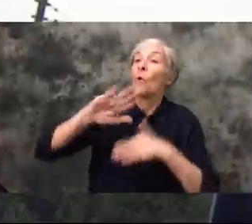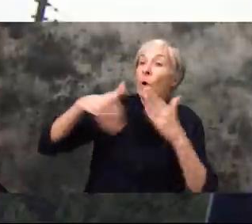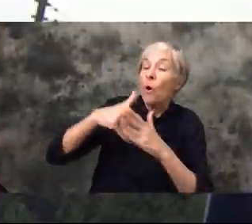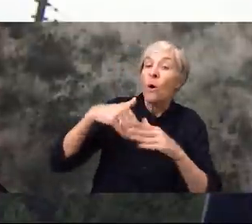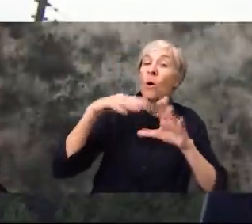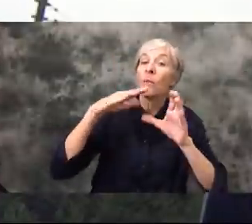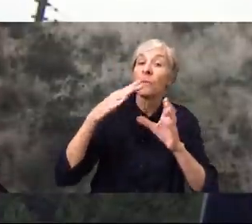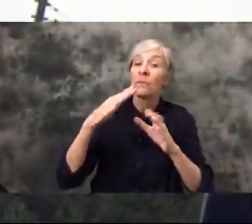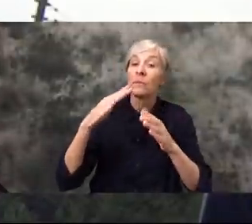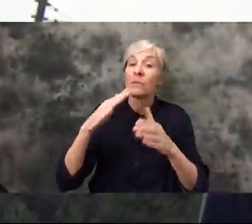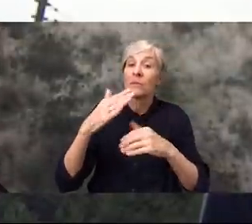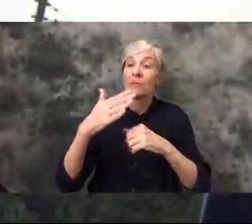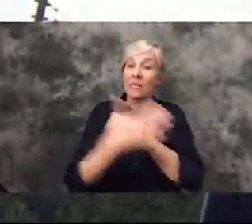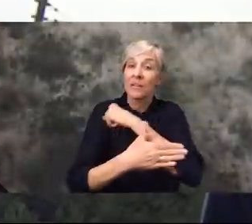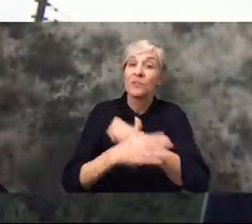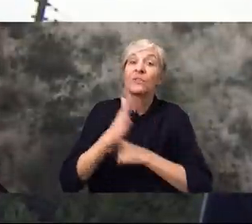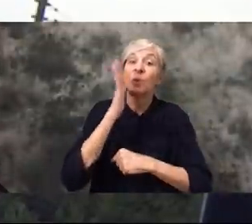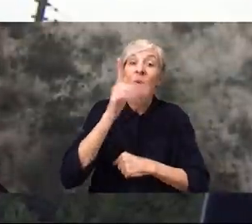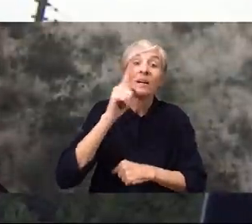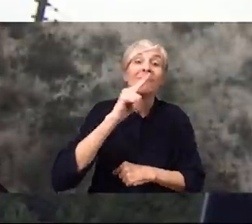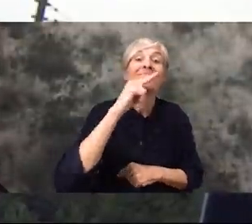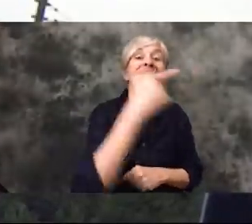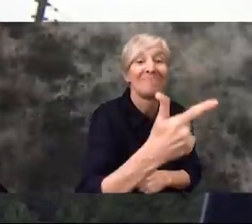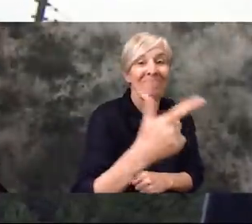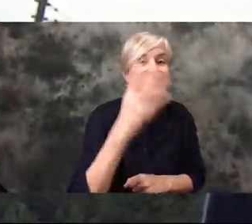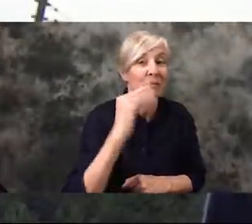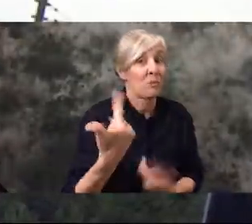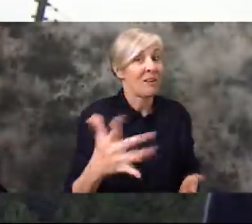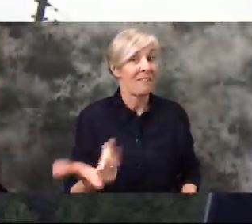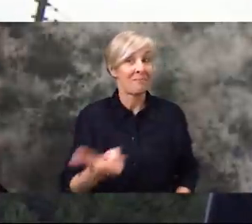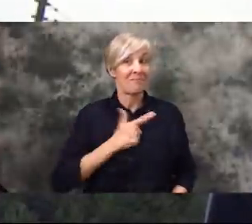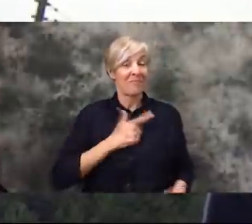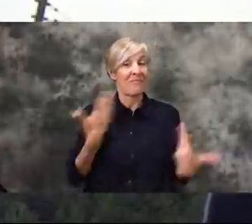Well, to all the countries who are about to experience or are experiencing the same